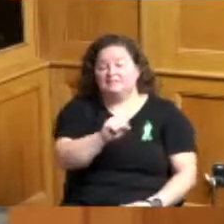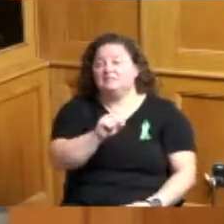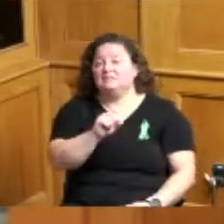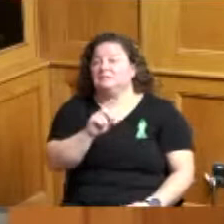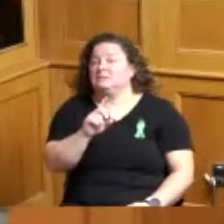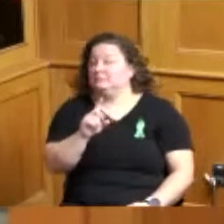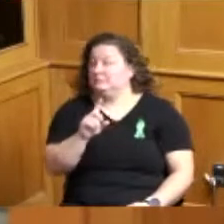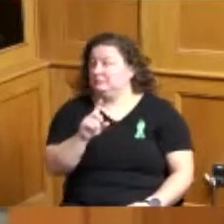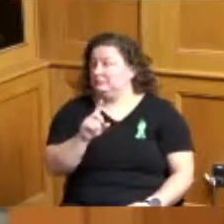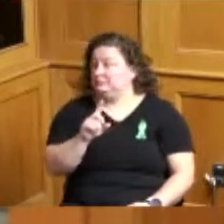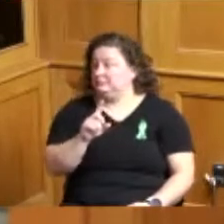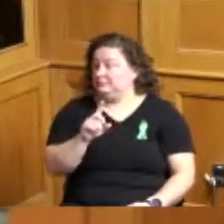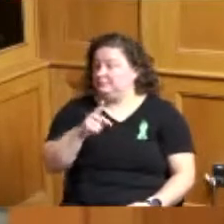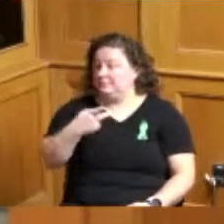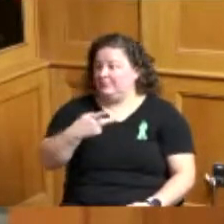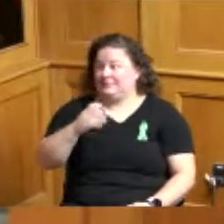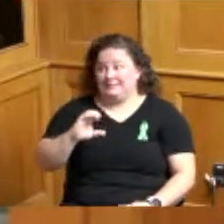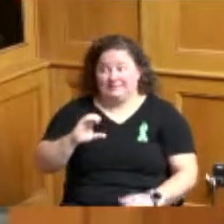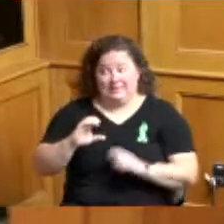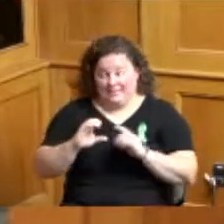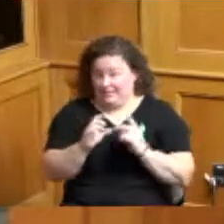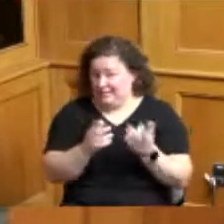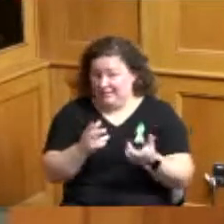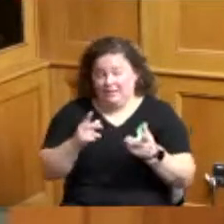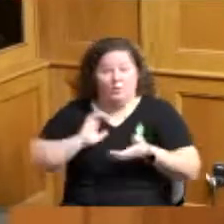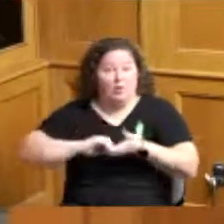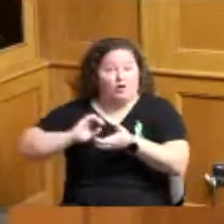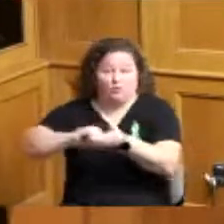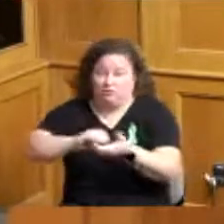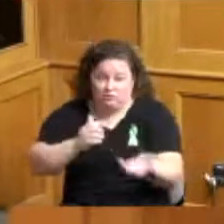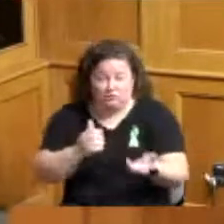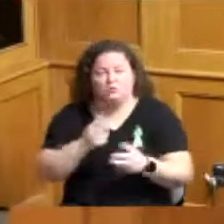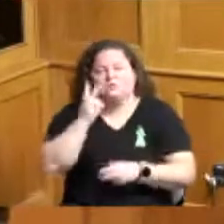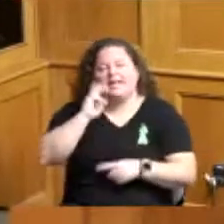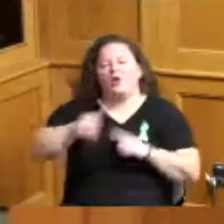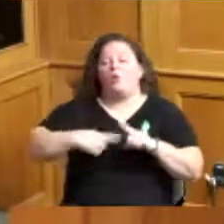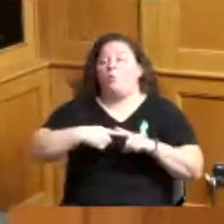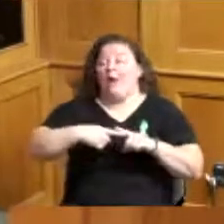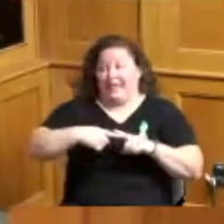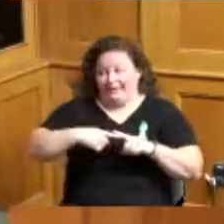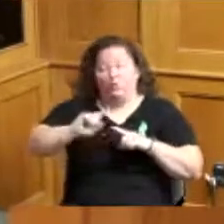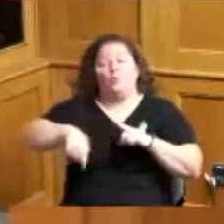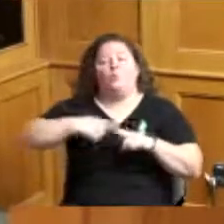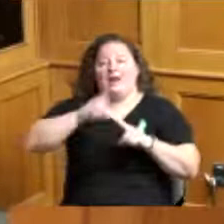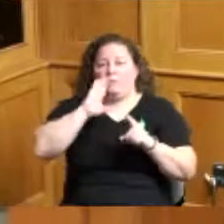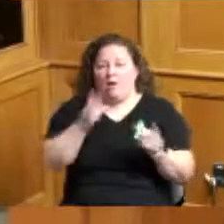the timing of when this might go into effect the the current date is looks like it's going to be